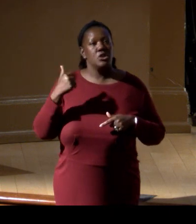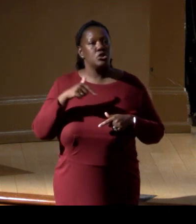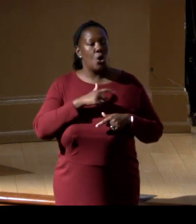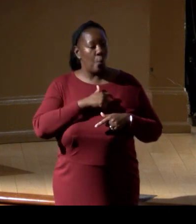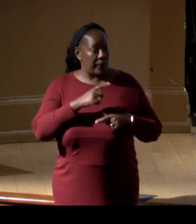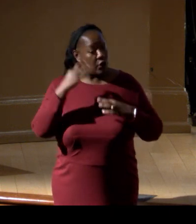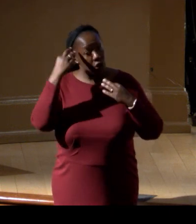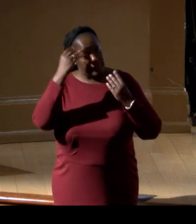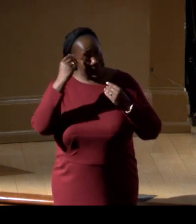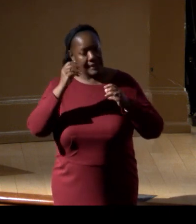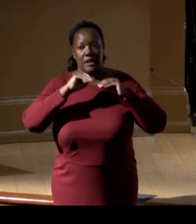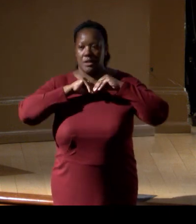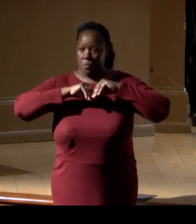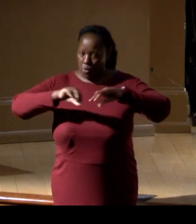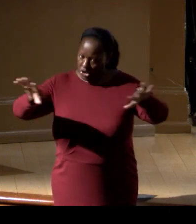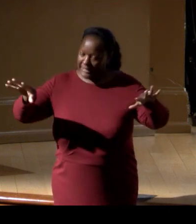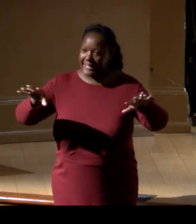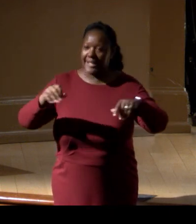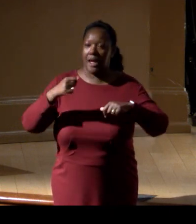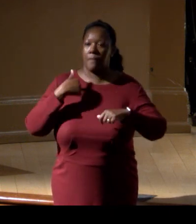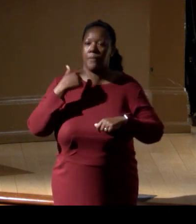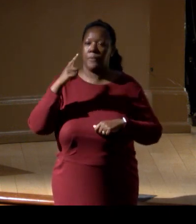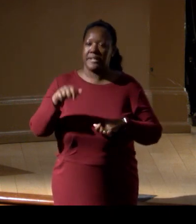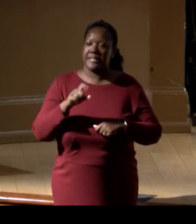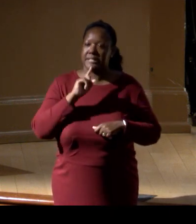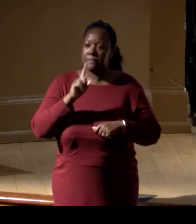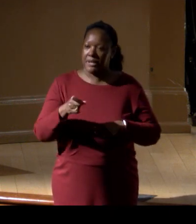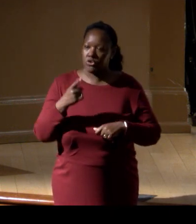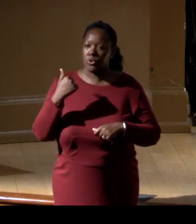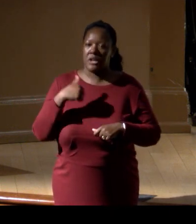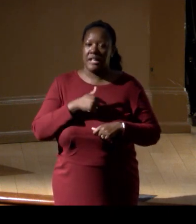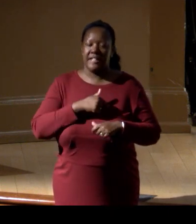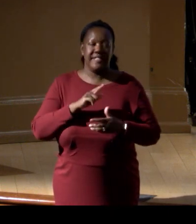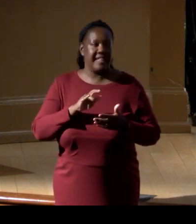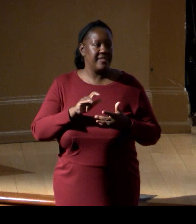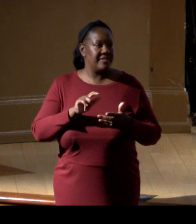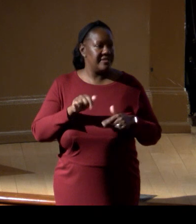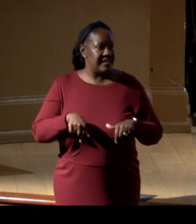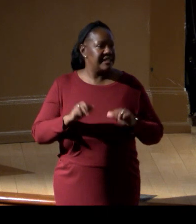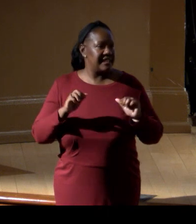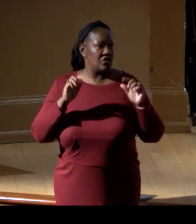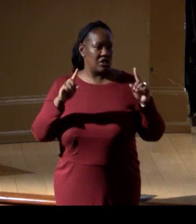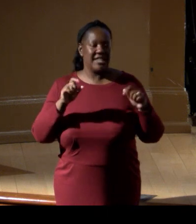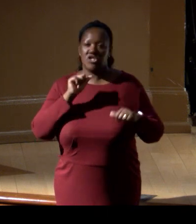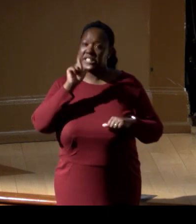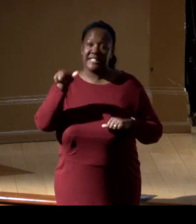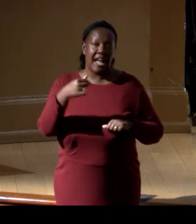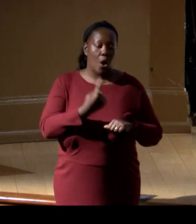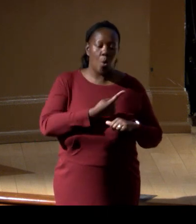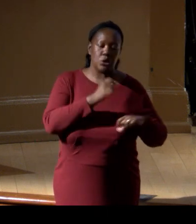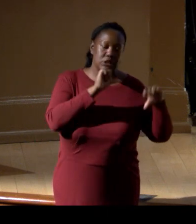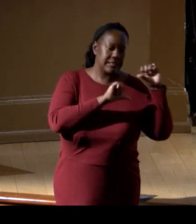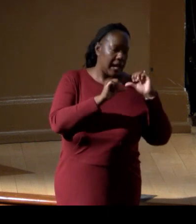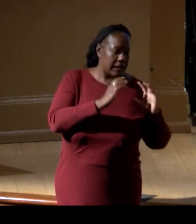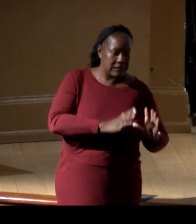and we need to make sure that we do this types of education, so it's not just the scientists, it's not just the early stage venture capitalists,